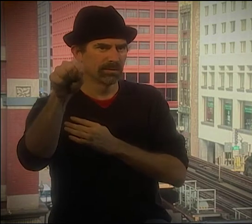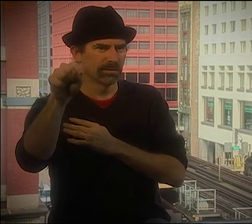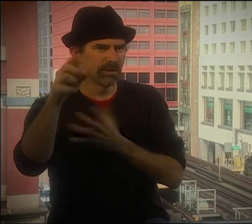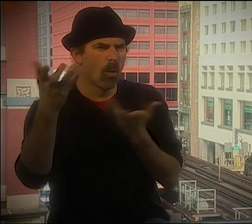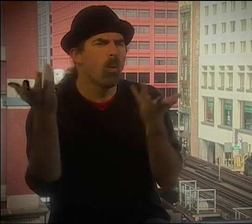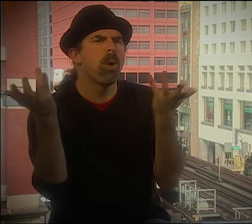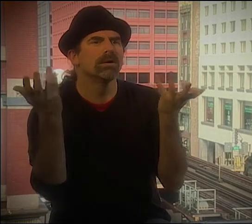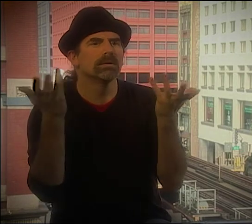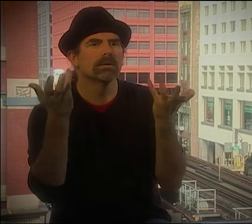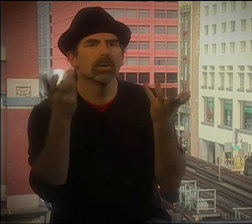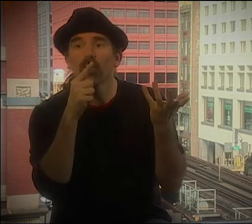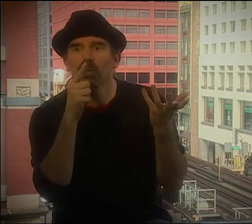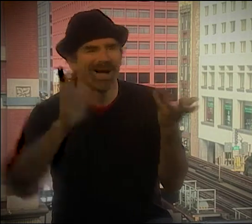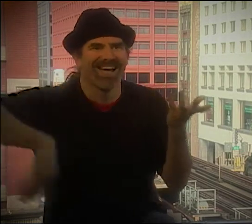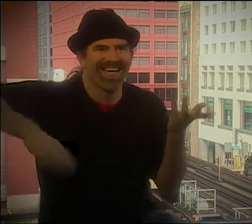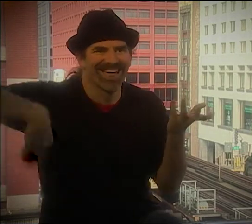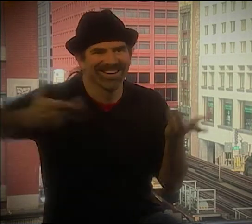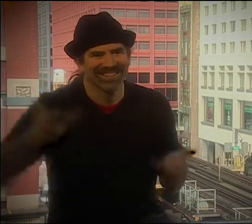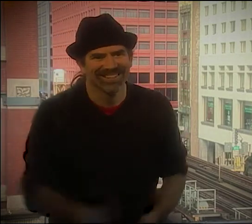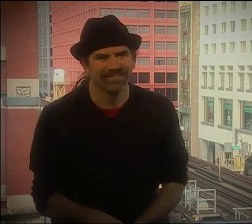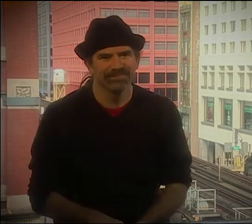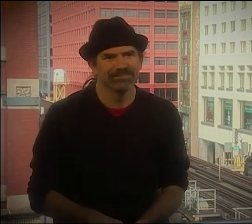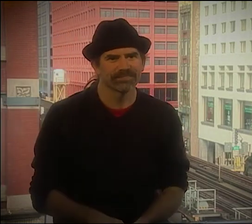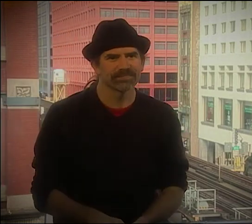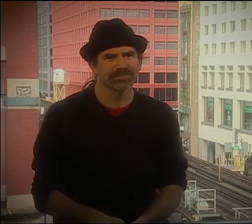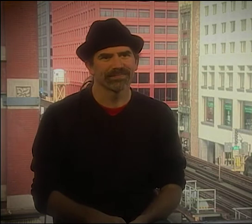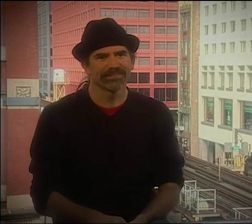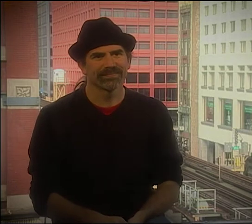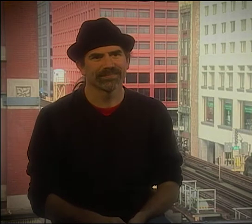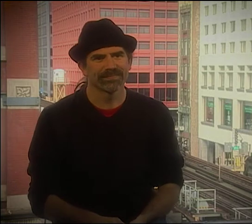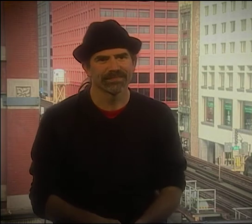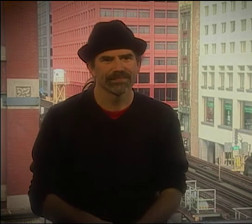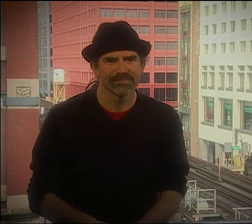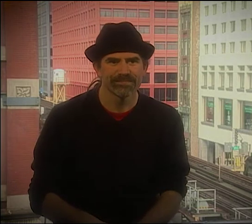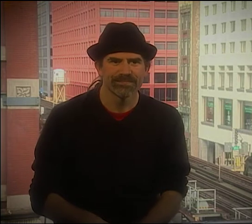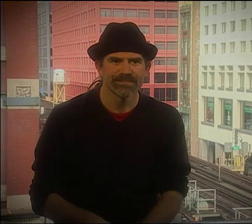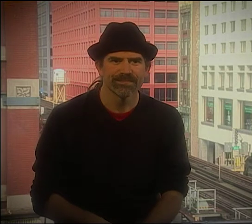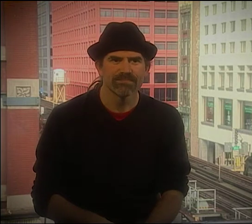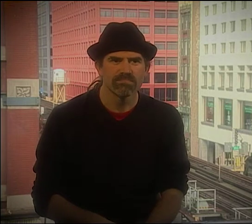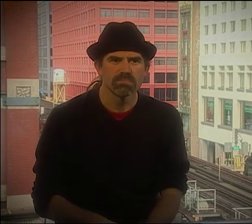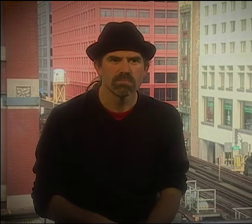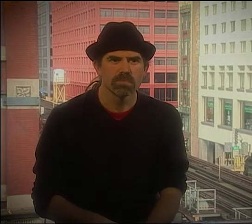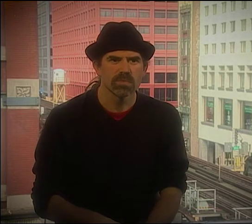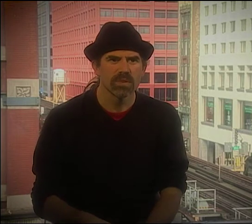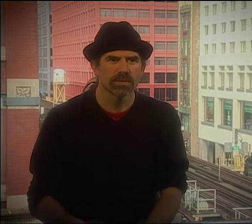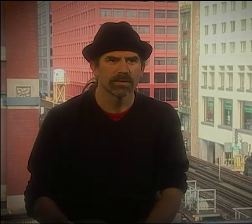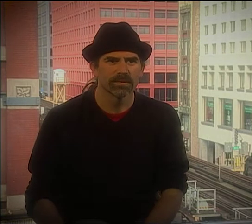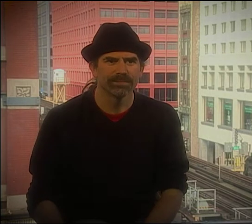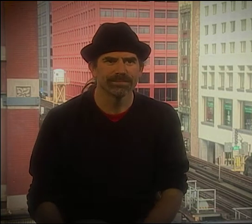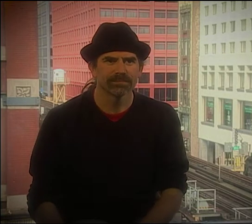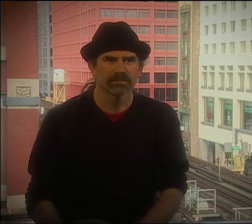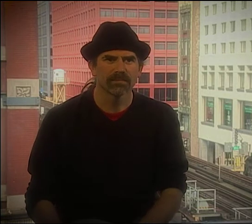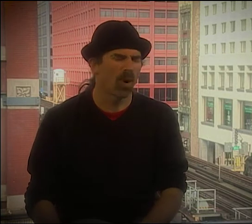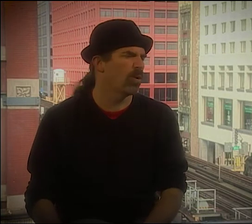NOW MOVIES HAVE THIS PERVASIVE INFLUENCE. THEY ALWAYS WILL, BUT THERE IS, YOU KNOW, SORT OF INFORMALLY